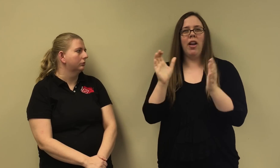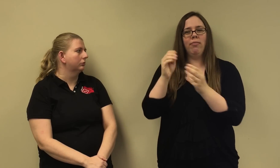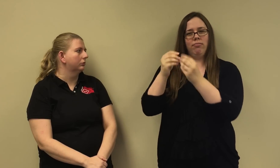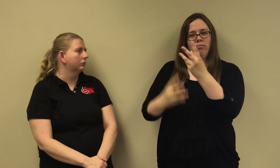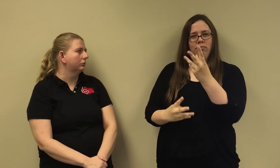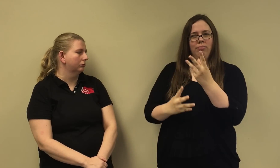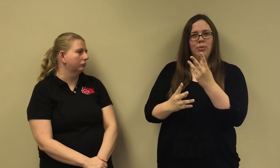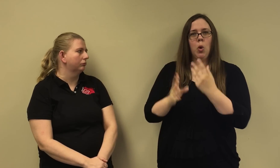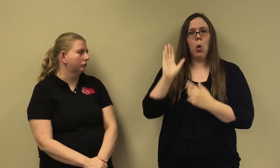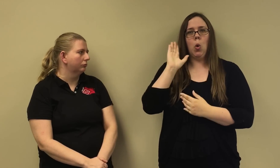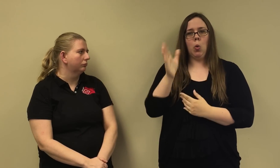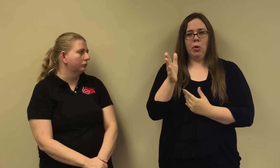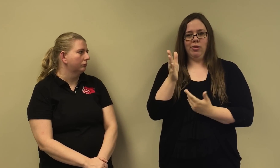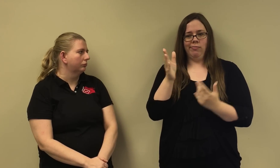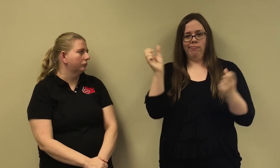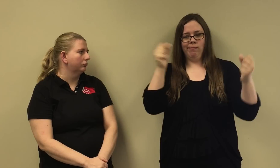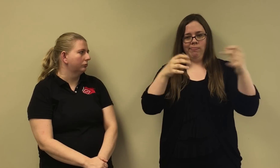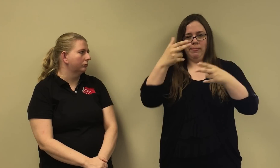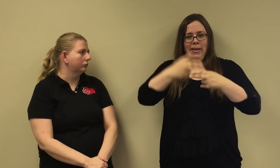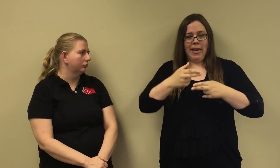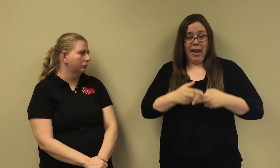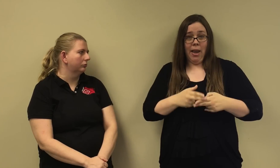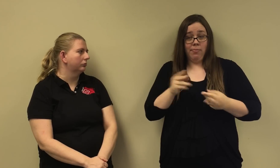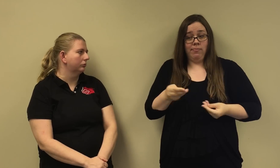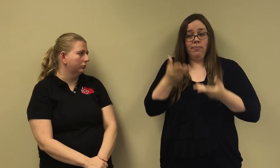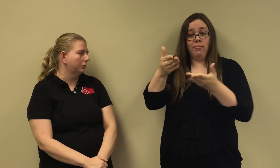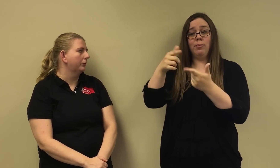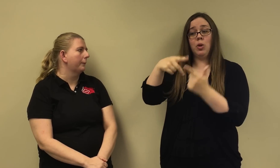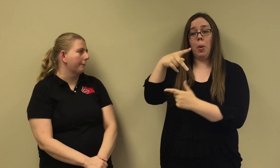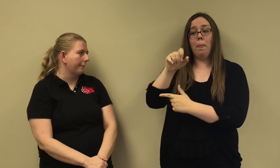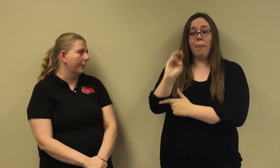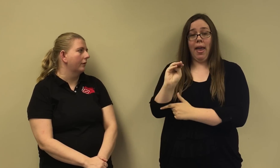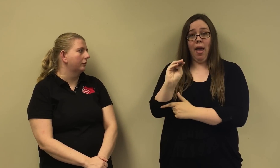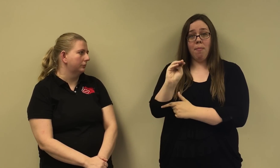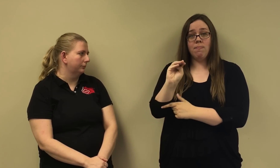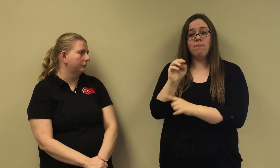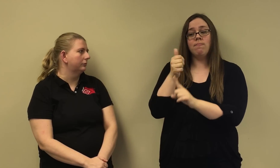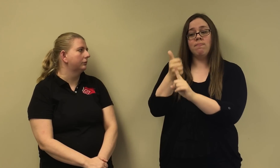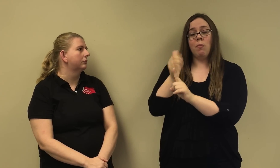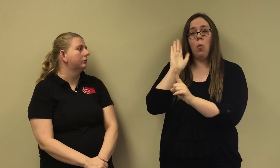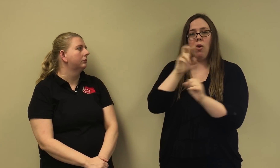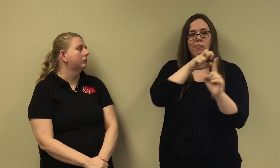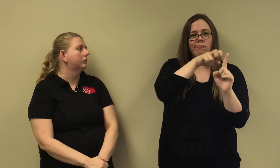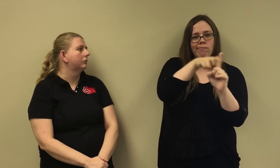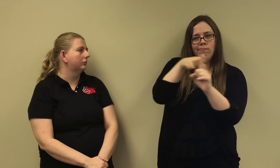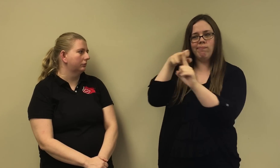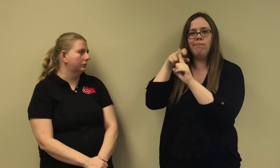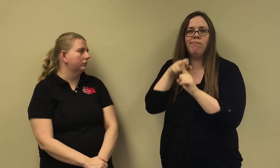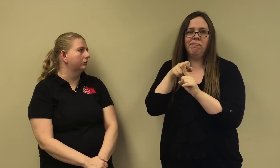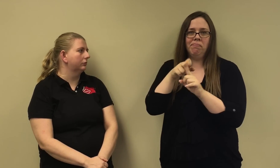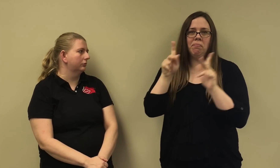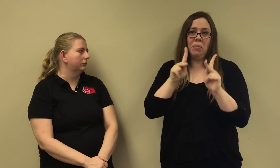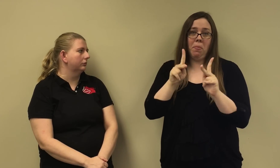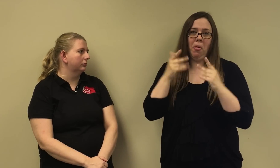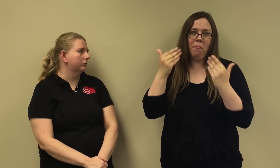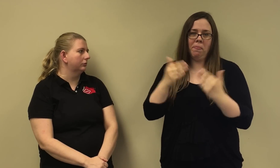those who are pre certified, certified interpreter, and specialized trained interpreters. The names of those represenatives will be given to Pam and she will contact those nominated.